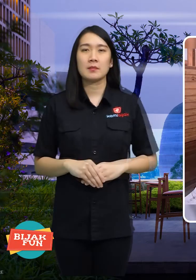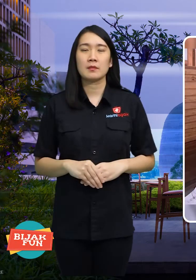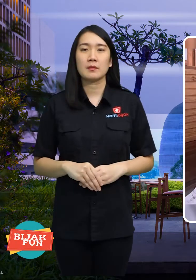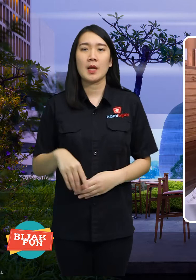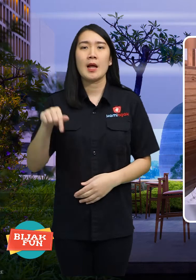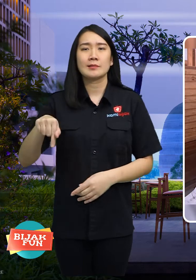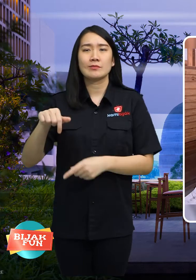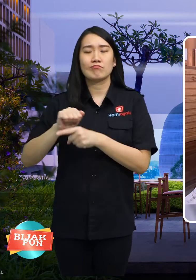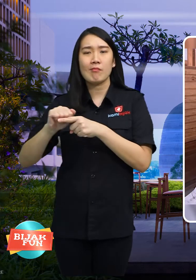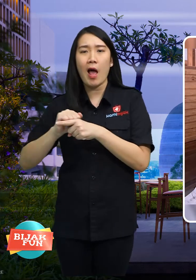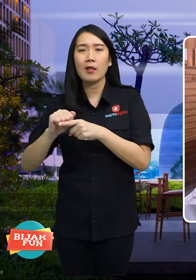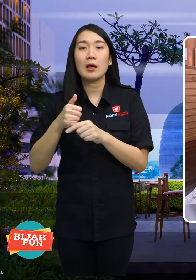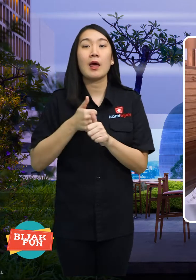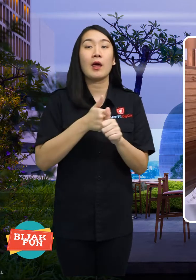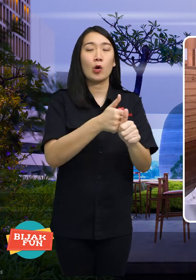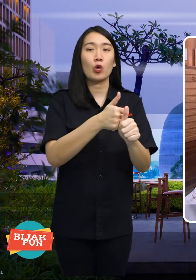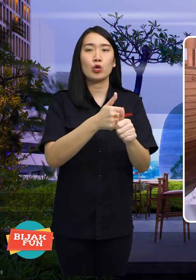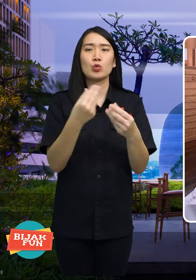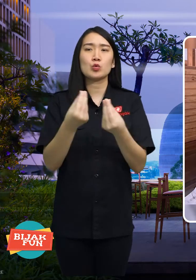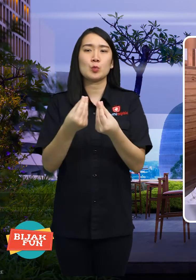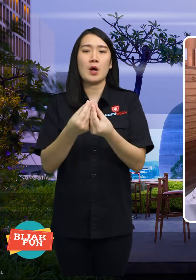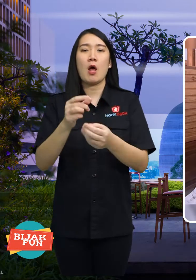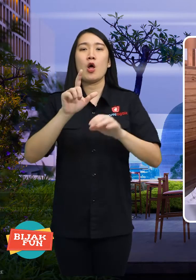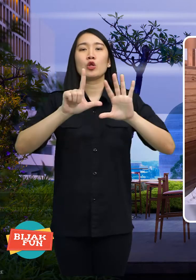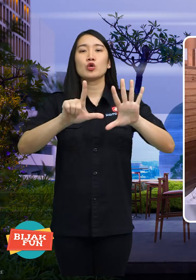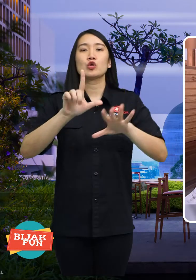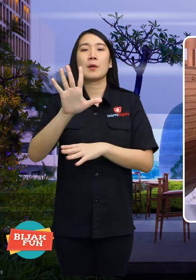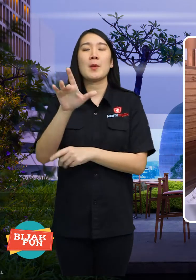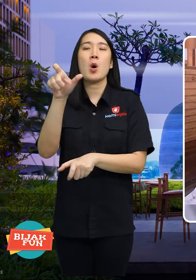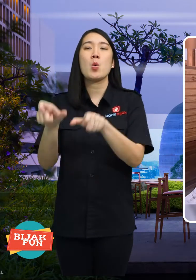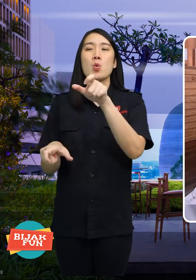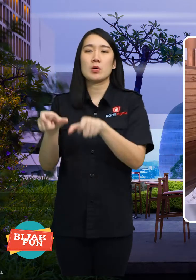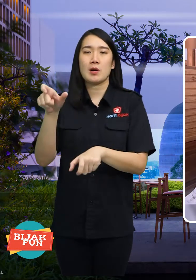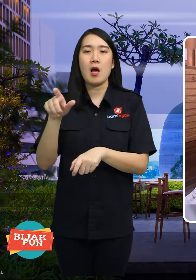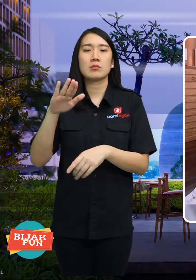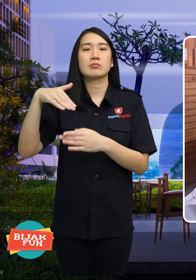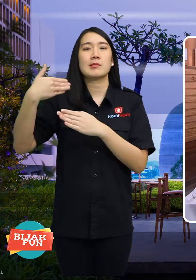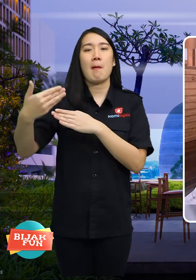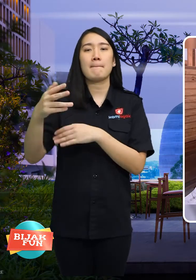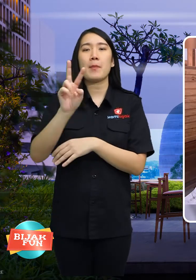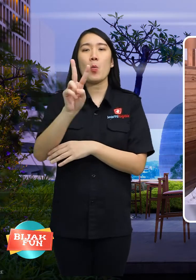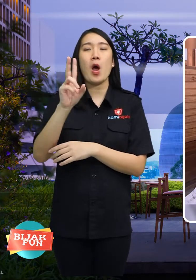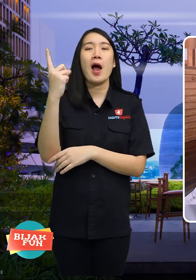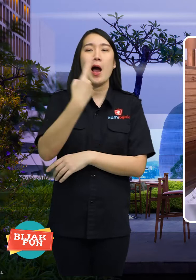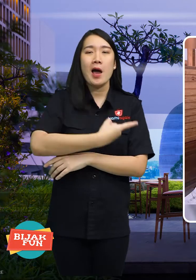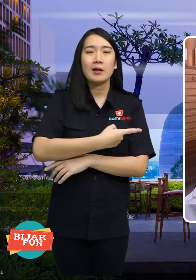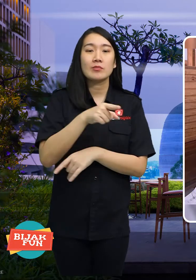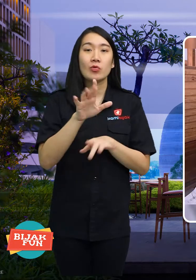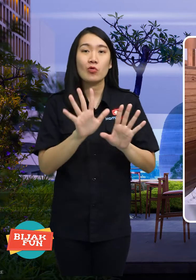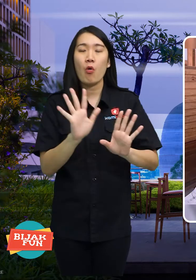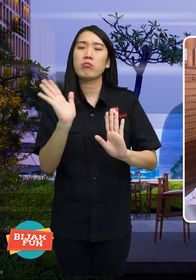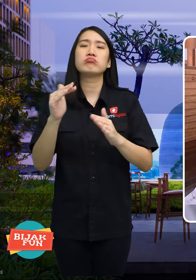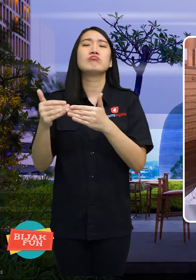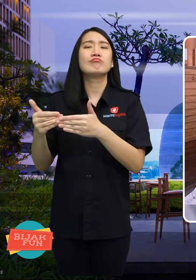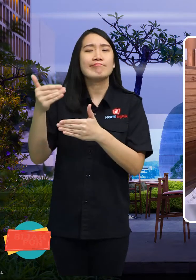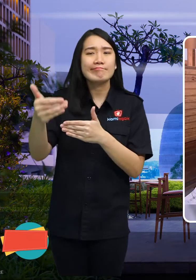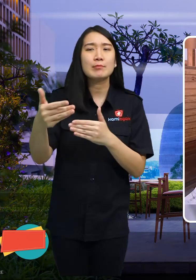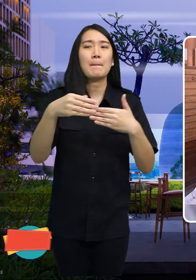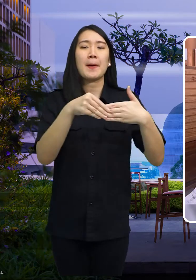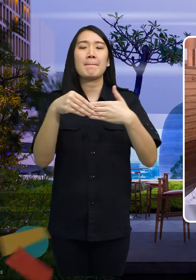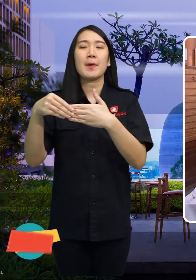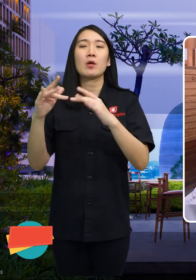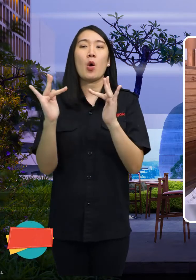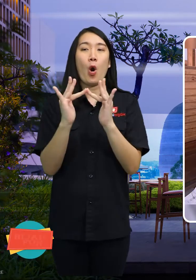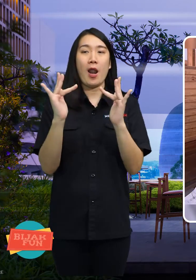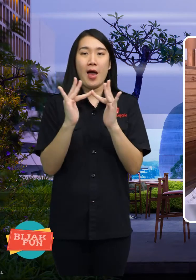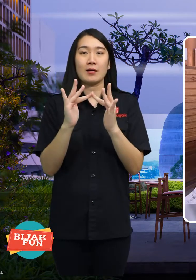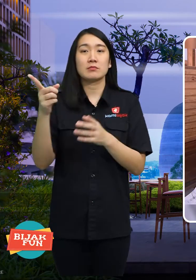This training was attended by 75 people for 2 days and continued online tutoring.